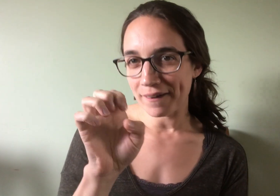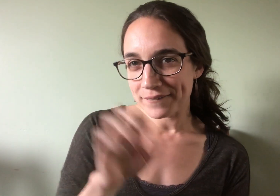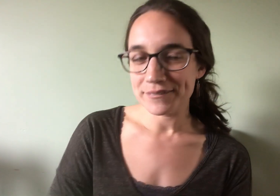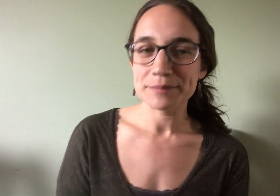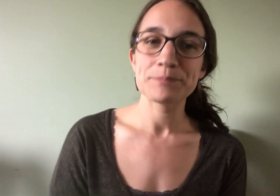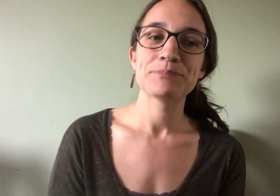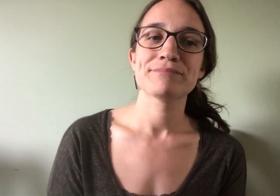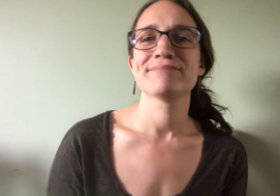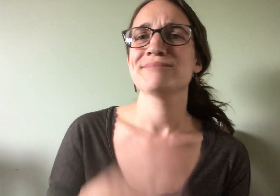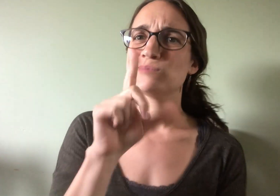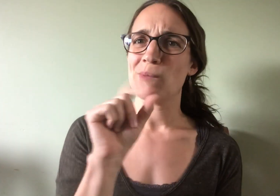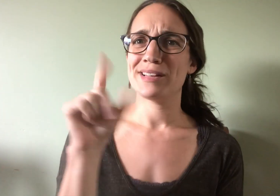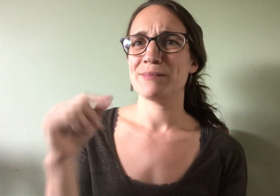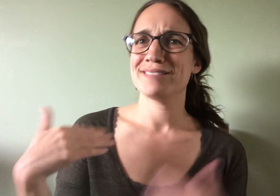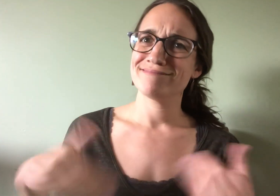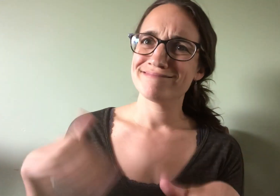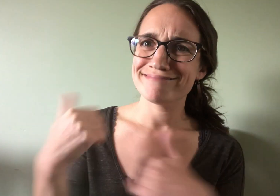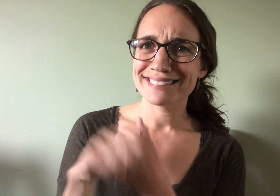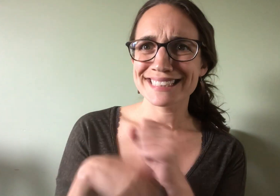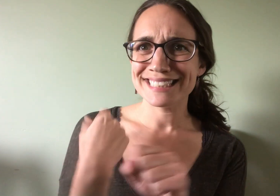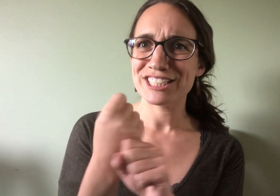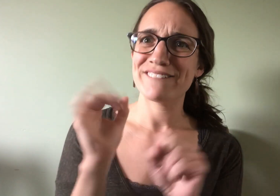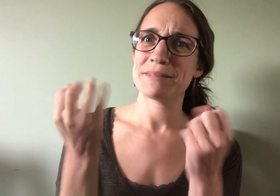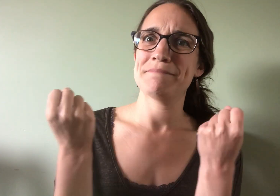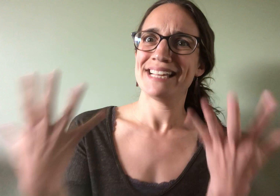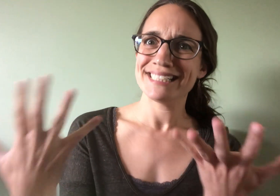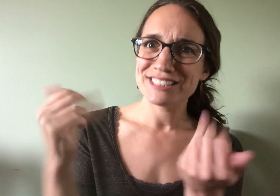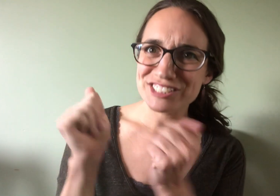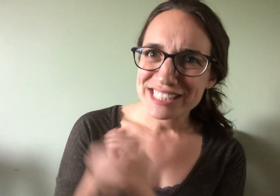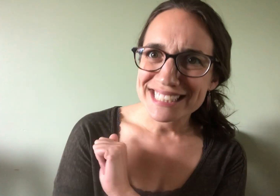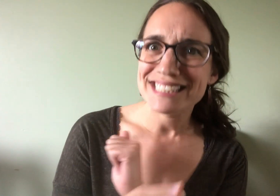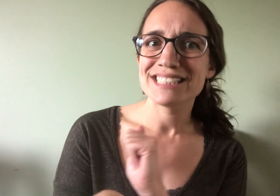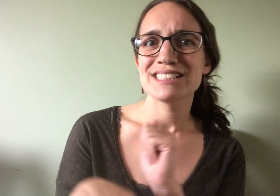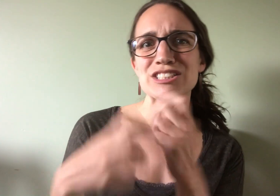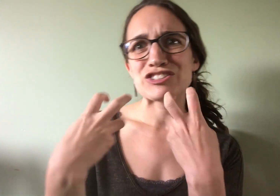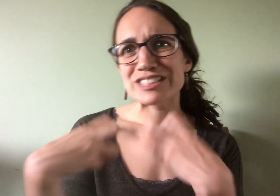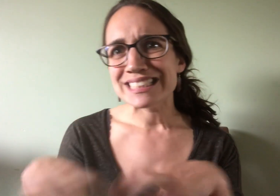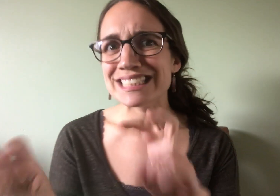2020 has been a year of many changes and transitions,